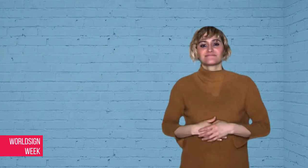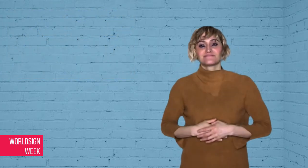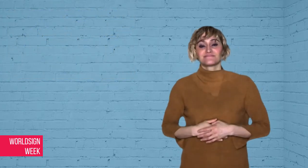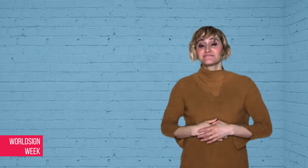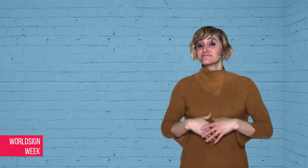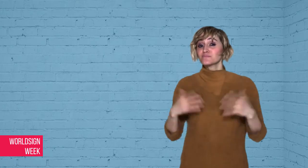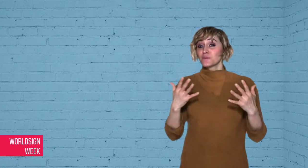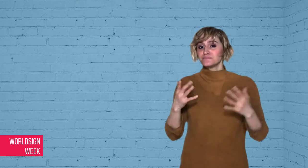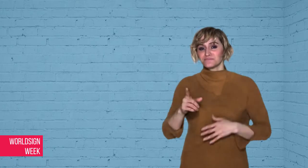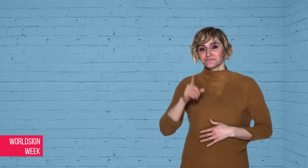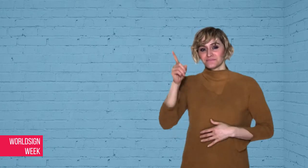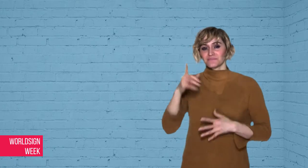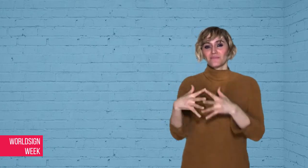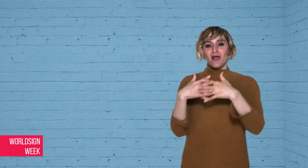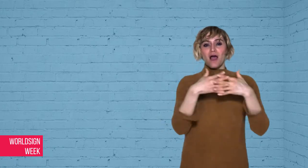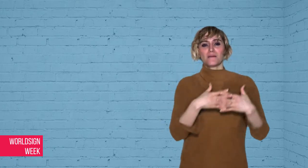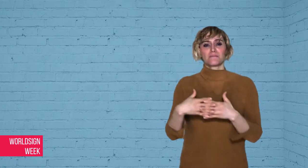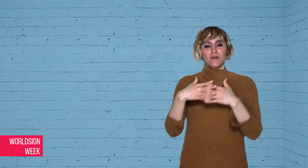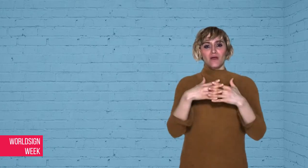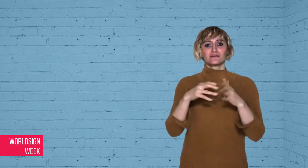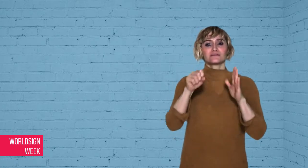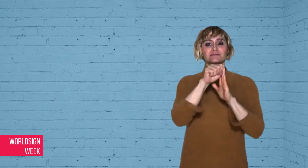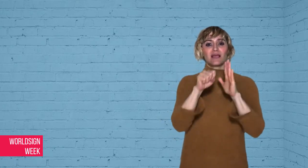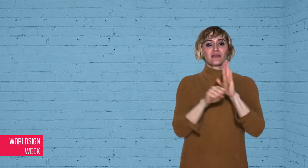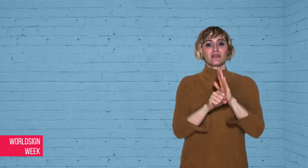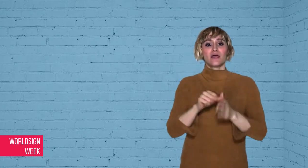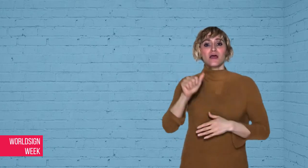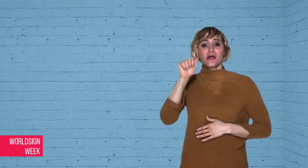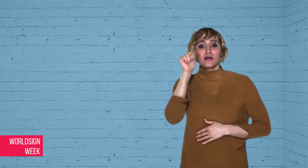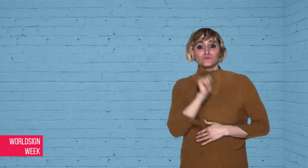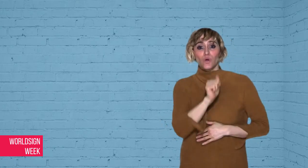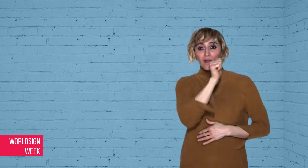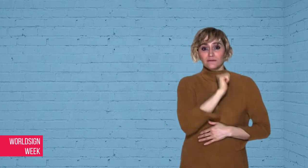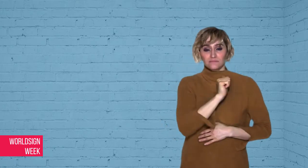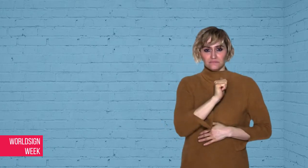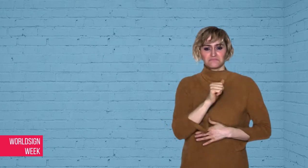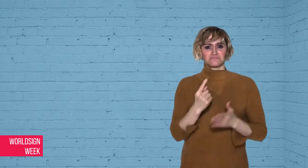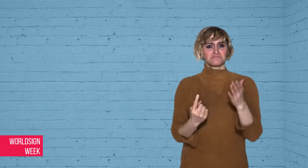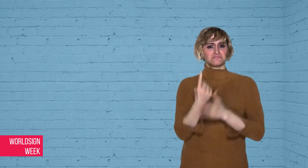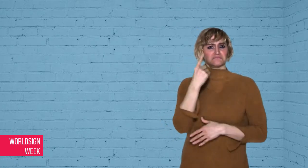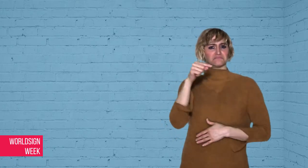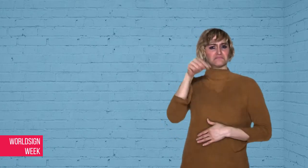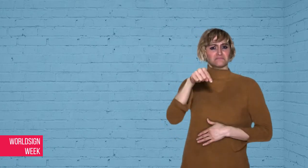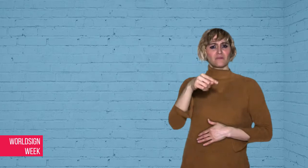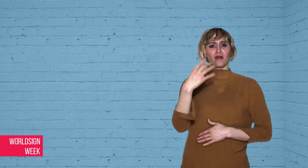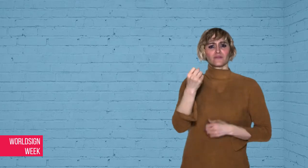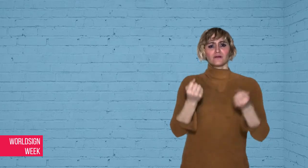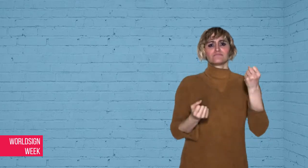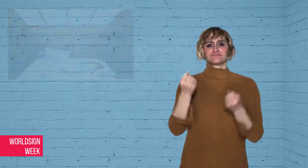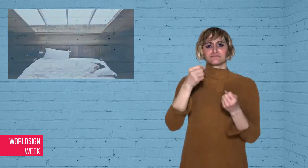rule has an exception! In Arizona,